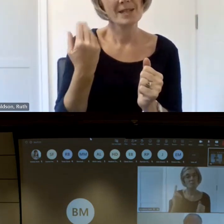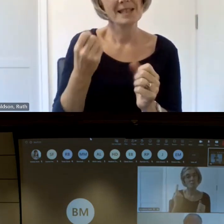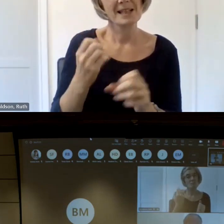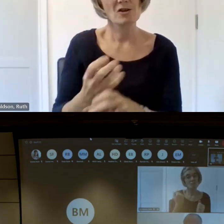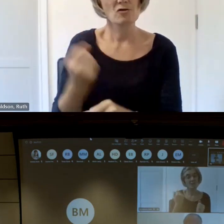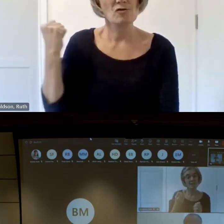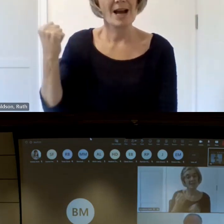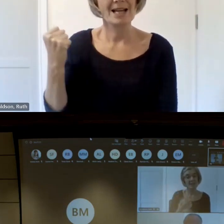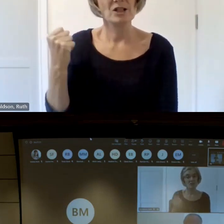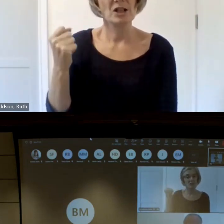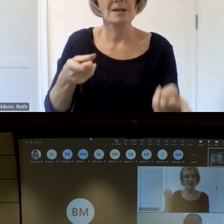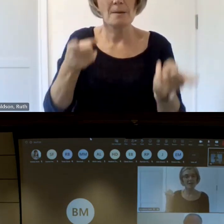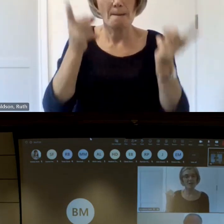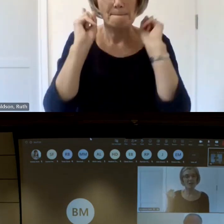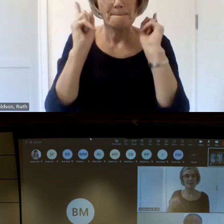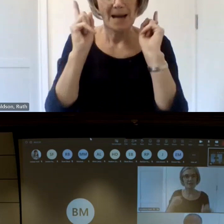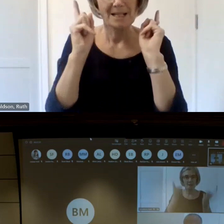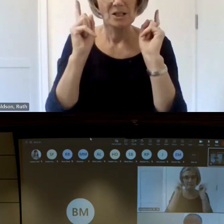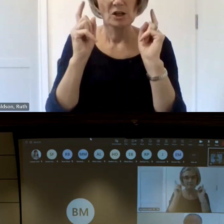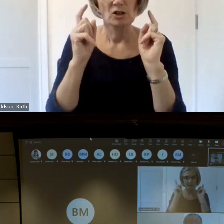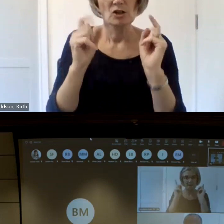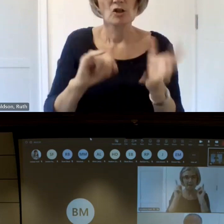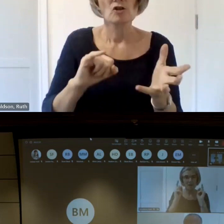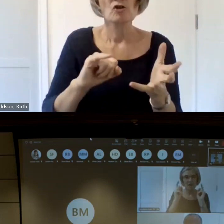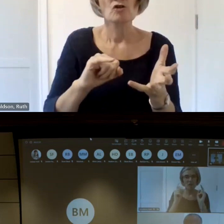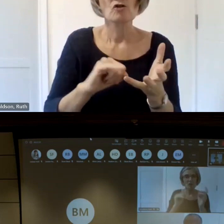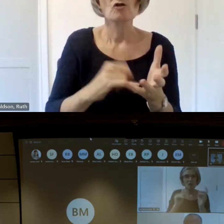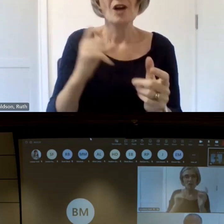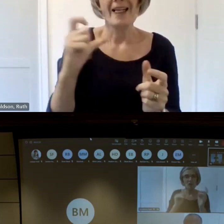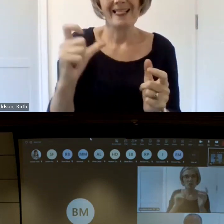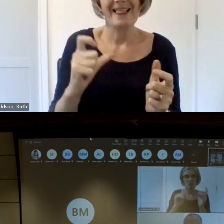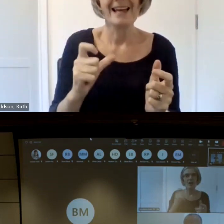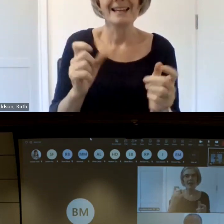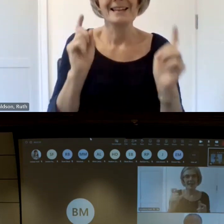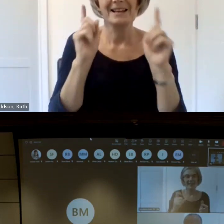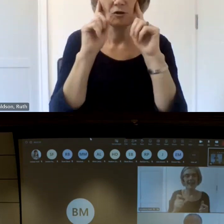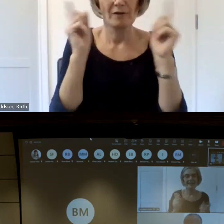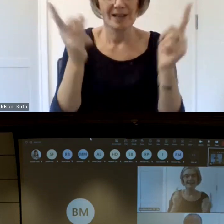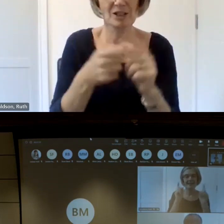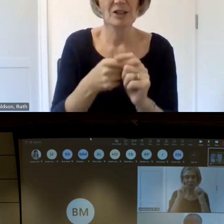University of SCH Cloud their academic interests are mainly in queer fence strug with a with a